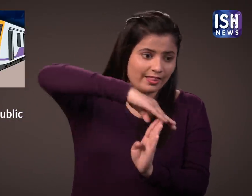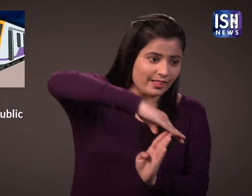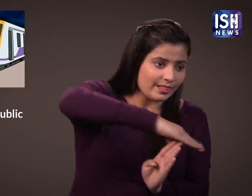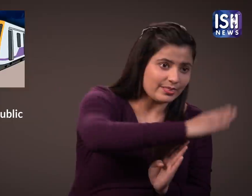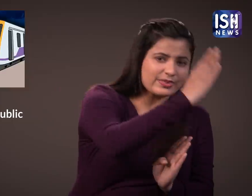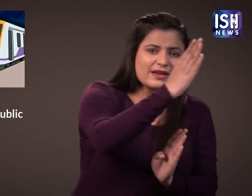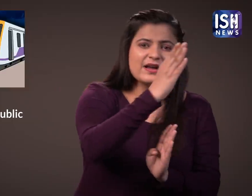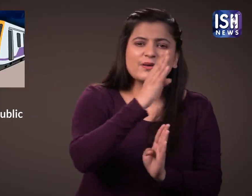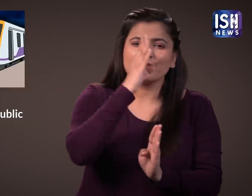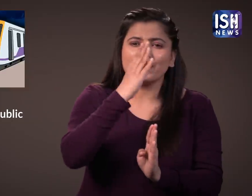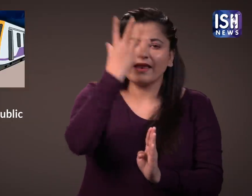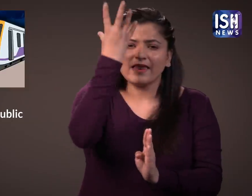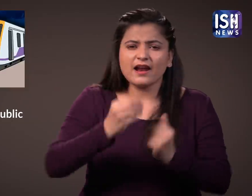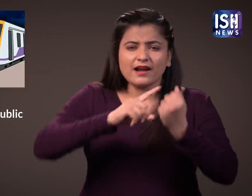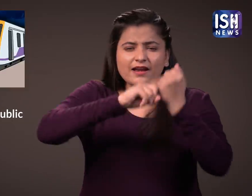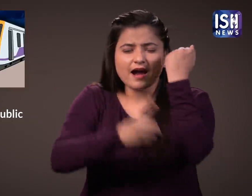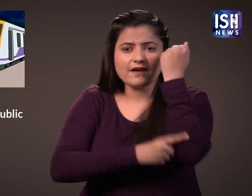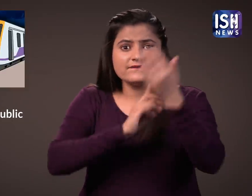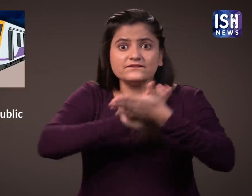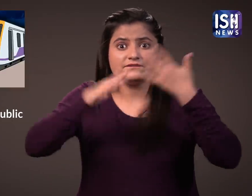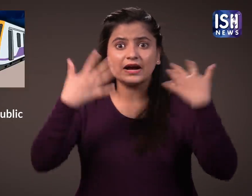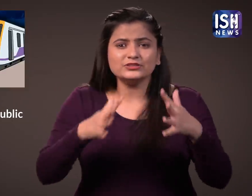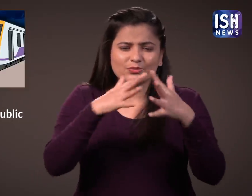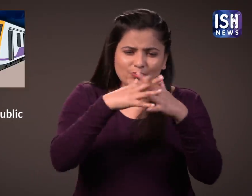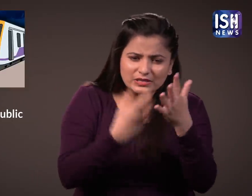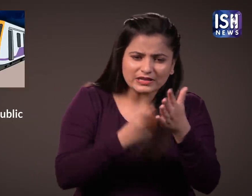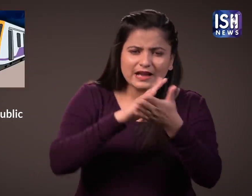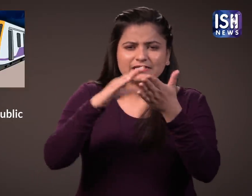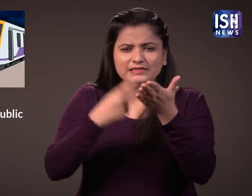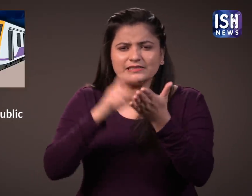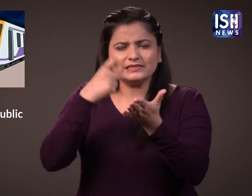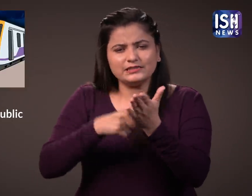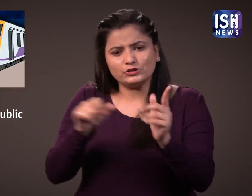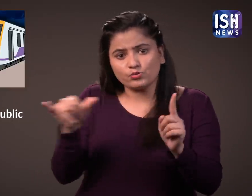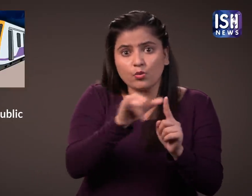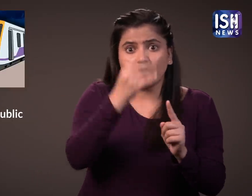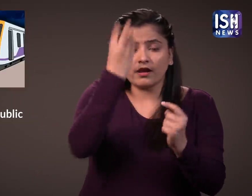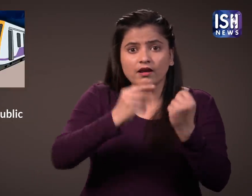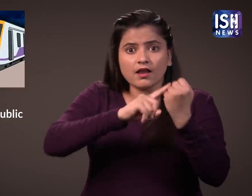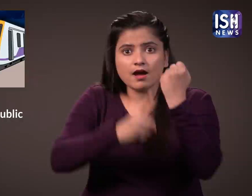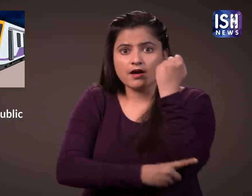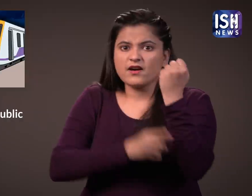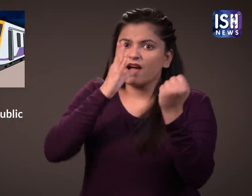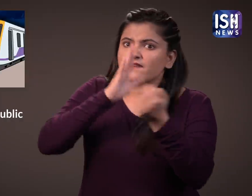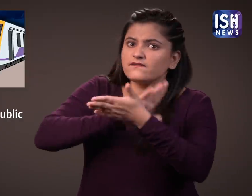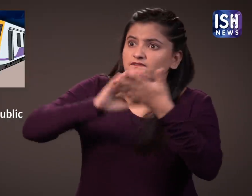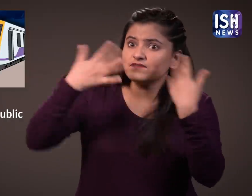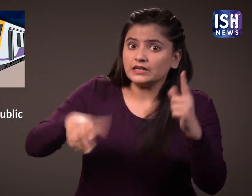Then after 9 pm in the night till the end of service for all branch lines